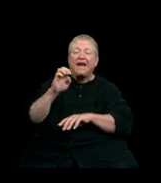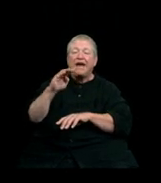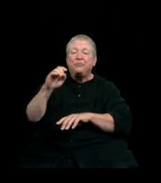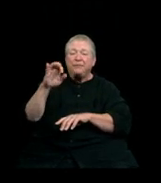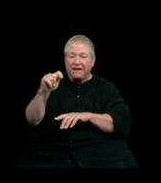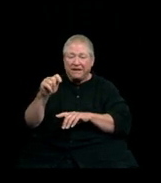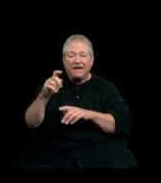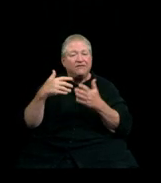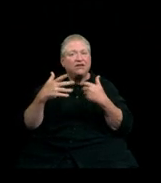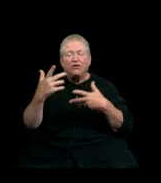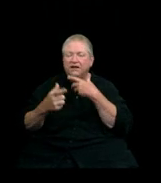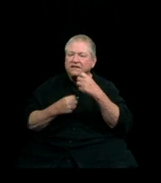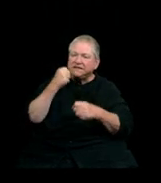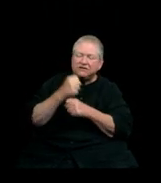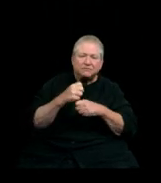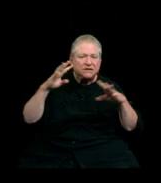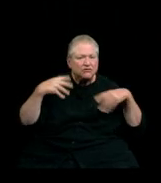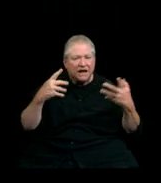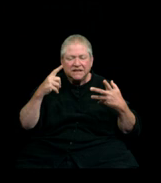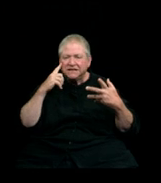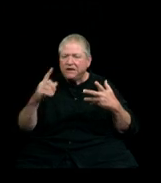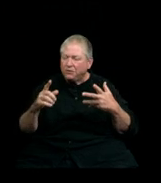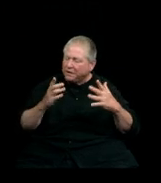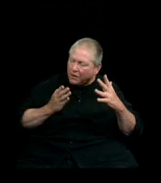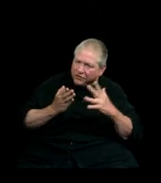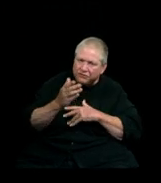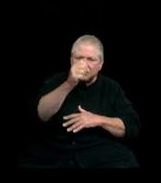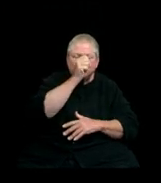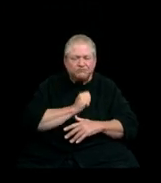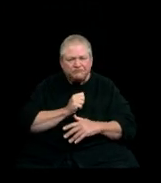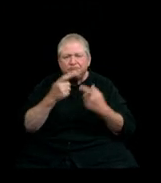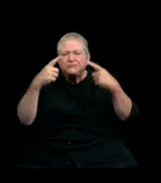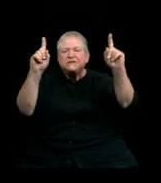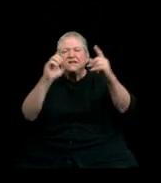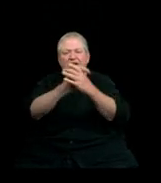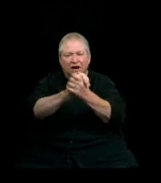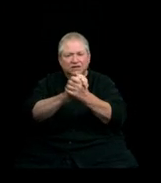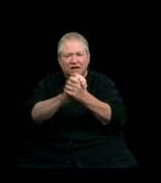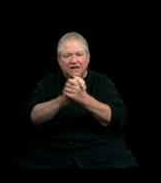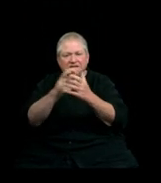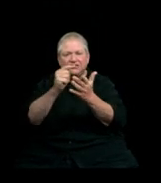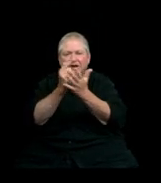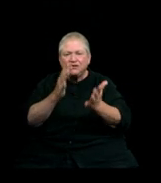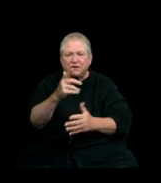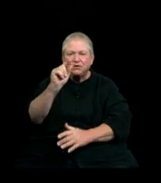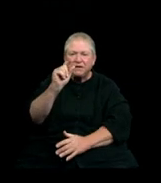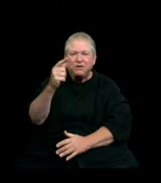we prevailed and finally made it through. Congratulations Western graduates of 2021, You did it!